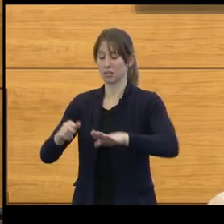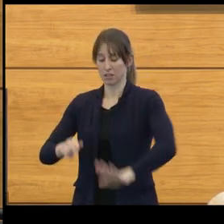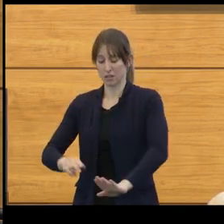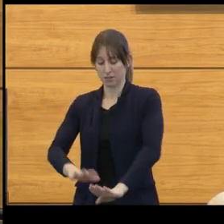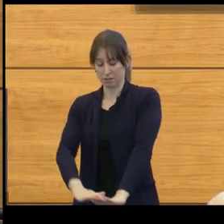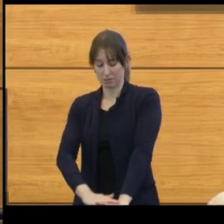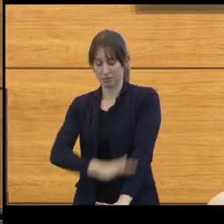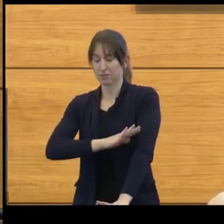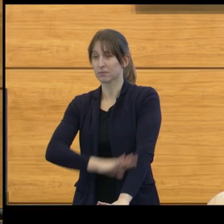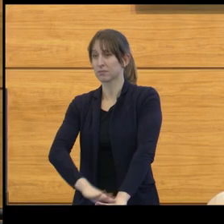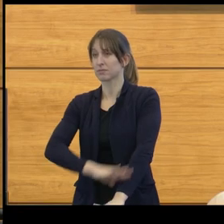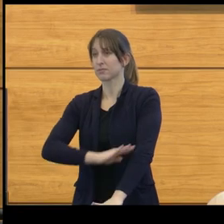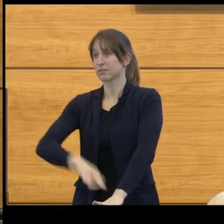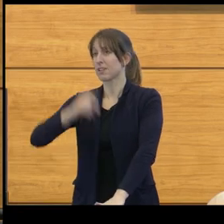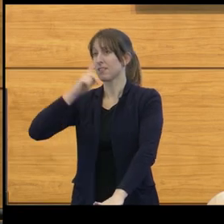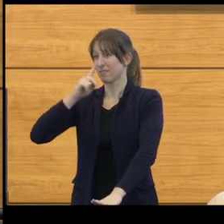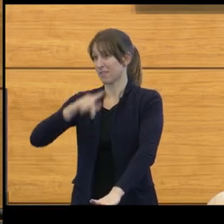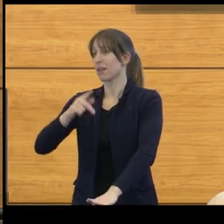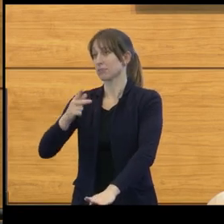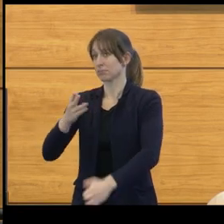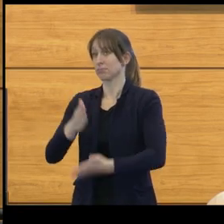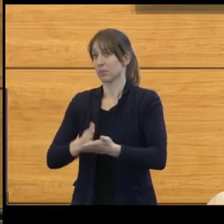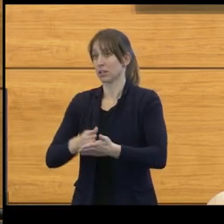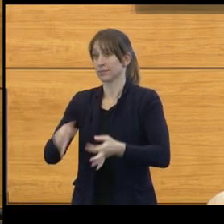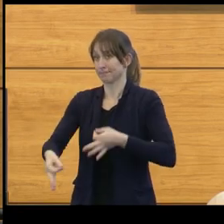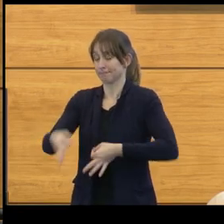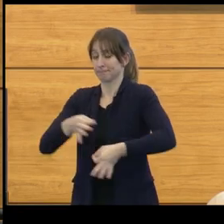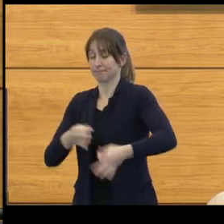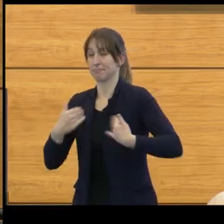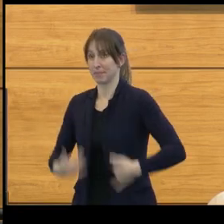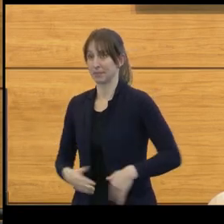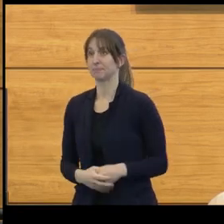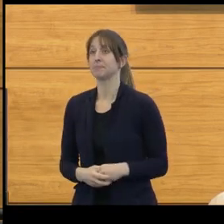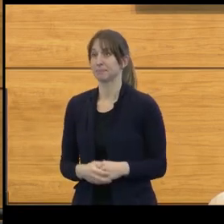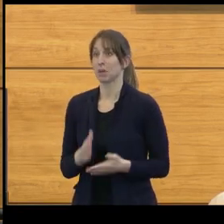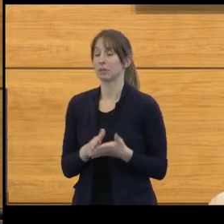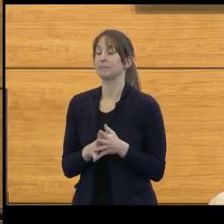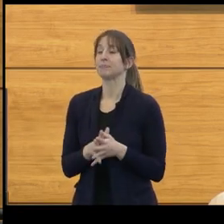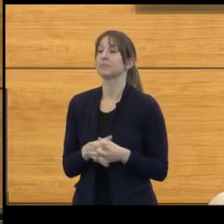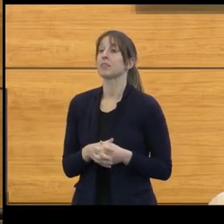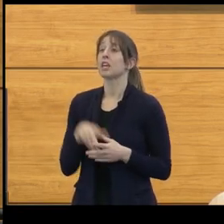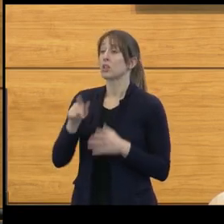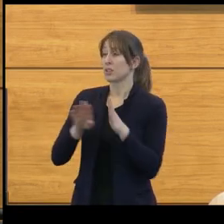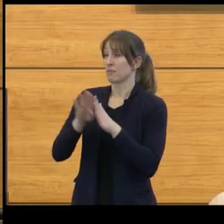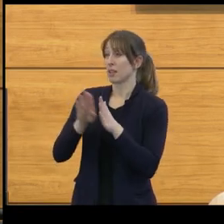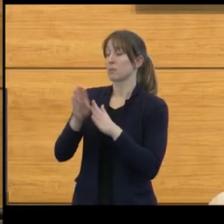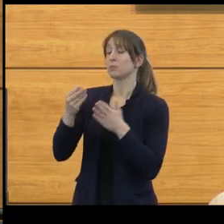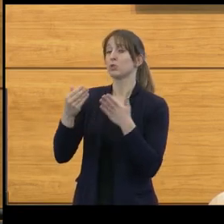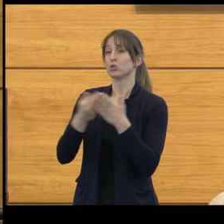Professor Rouse, you've developed a new class of bio-inspired prosthetic technologies